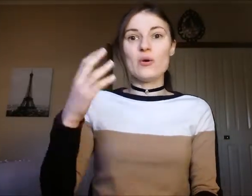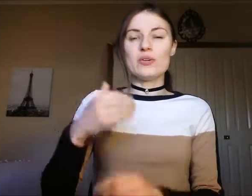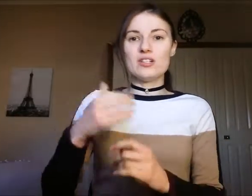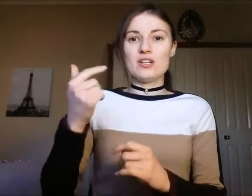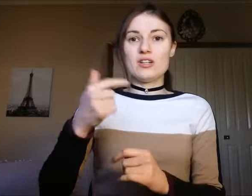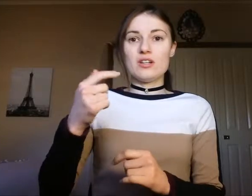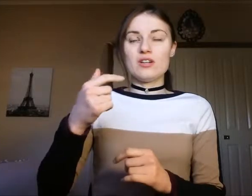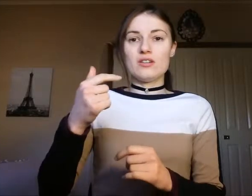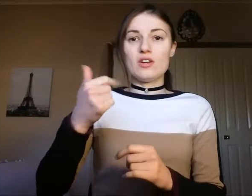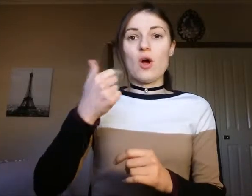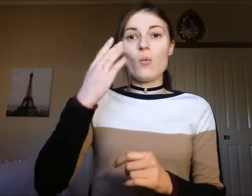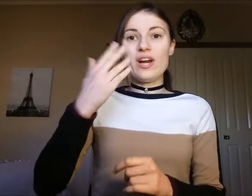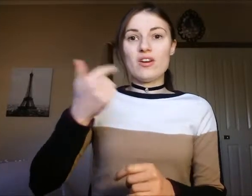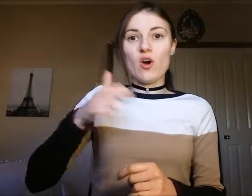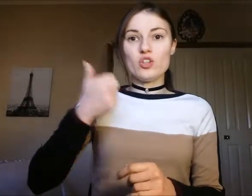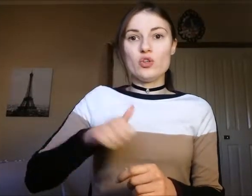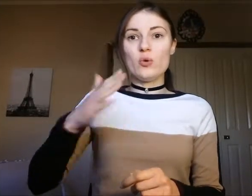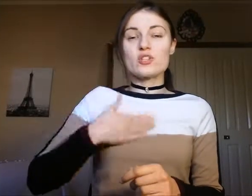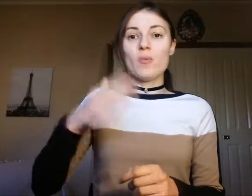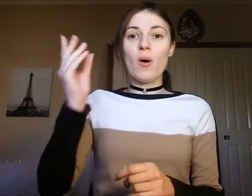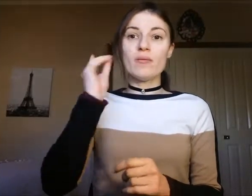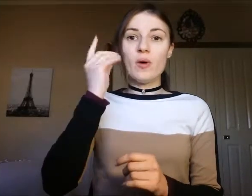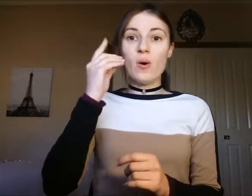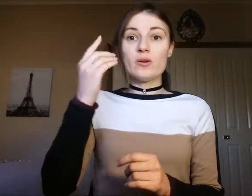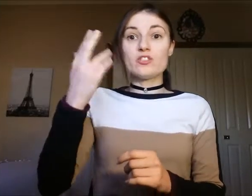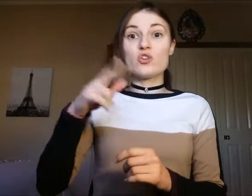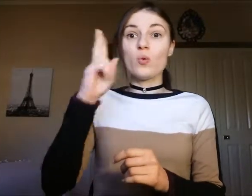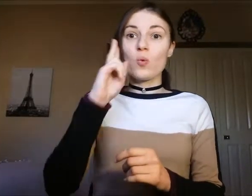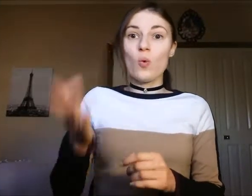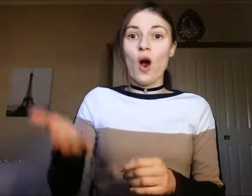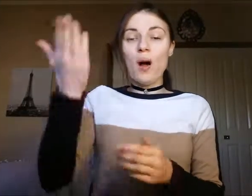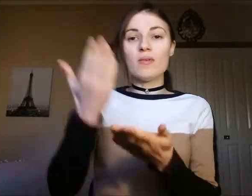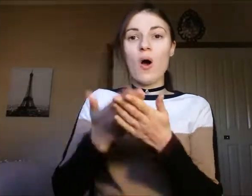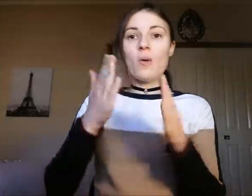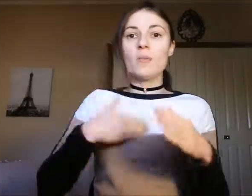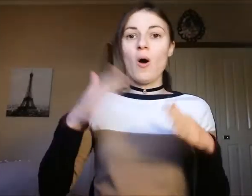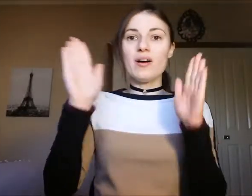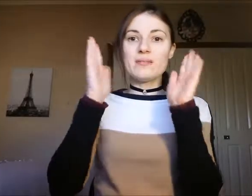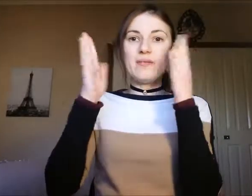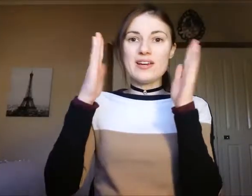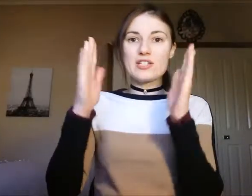So when i used my moblie to look up on my